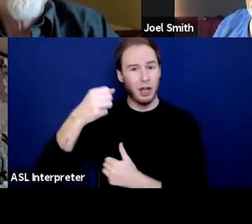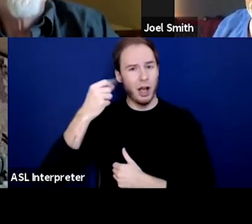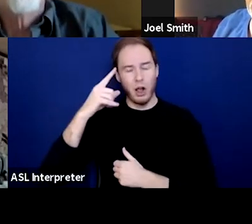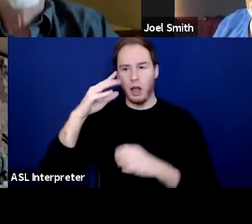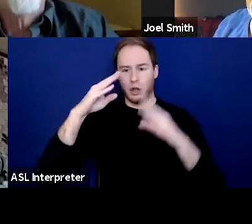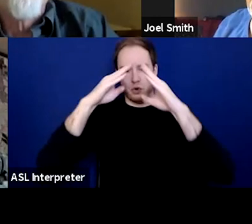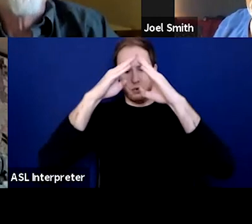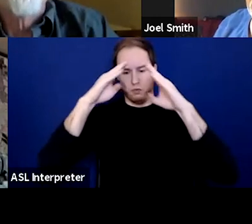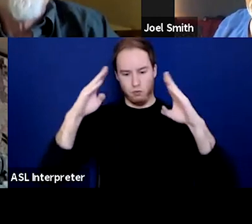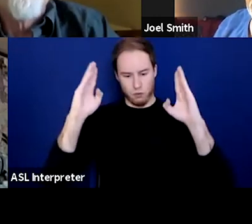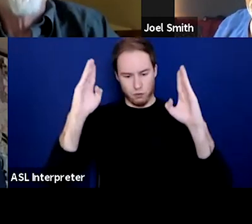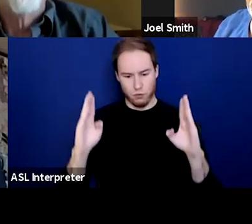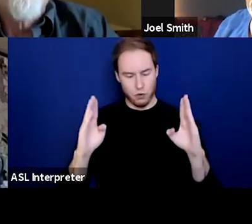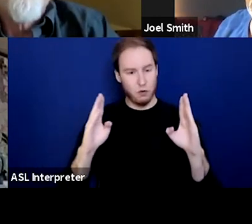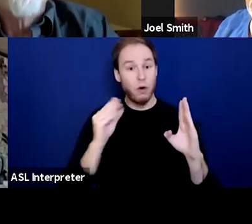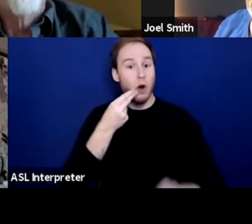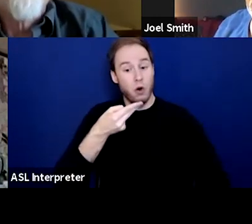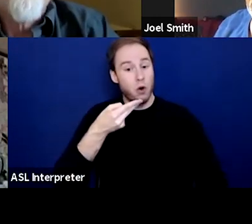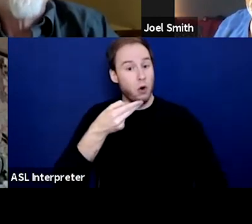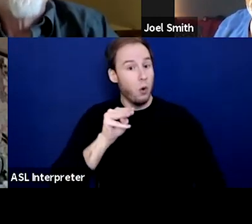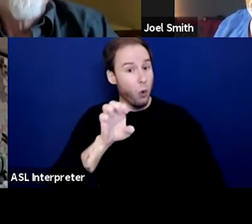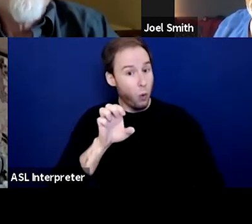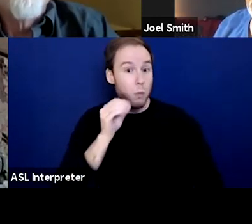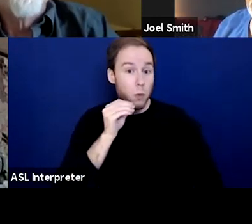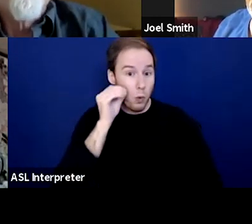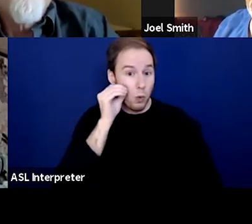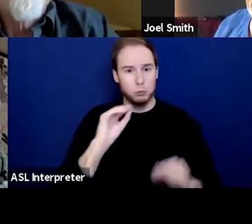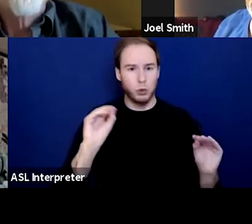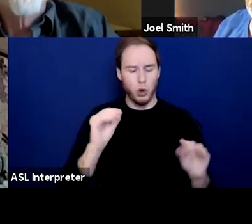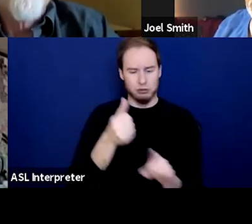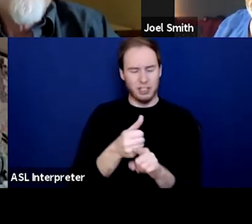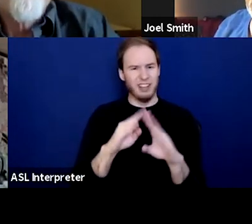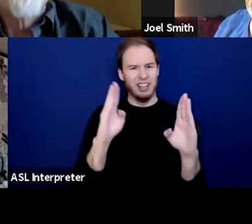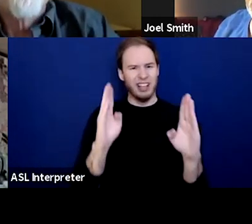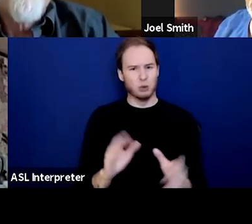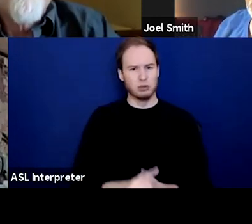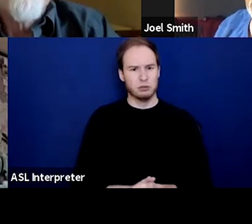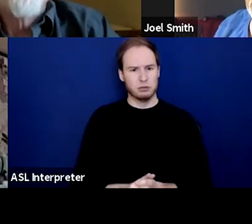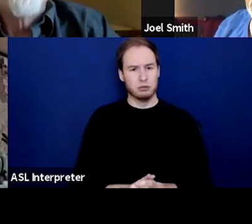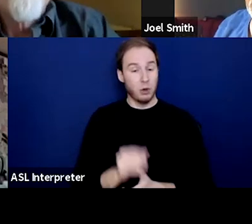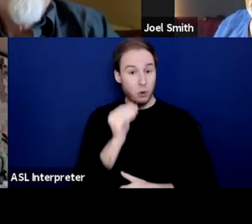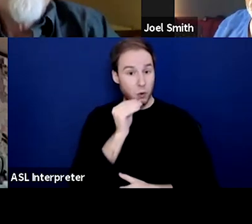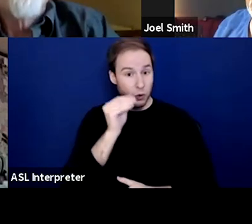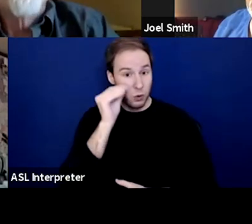That makes a house. What makes home is community and people who care and a place to be safe.